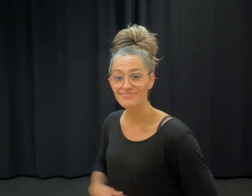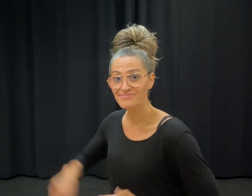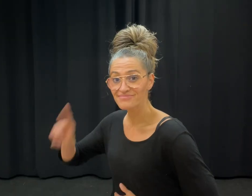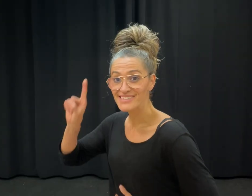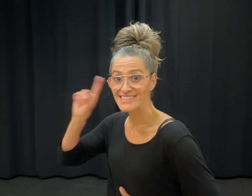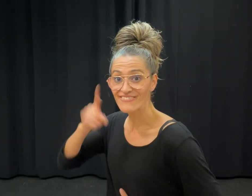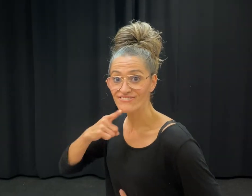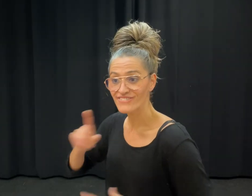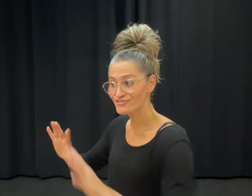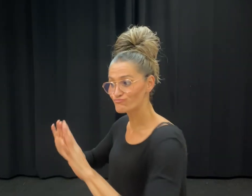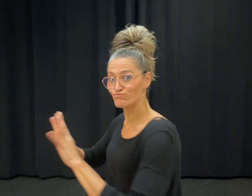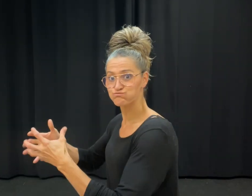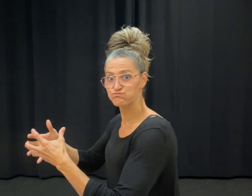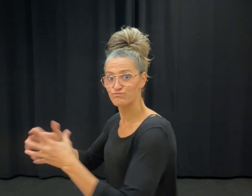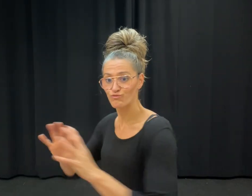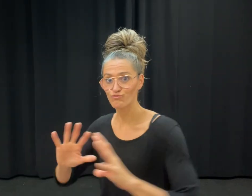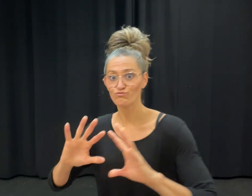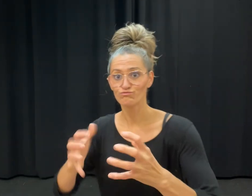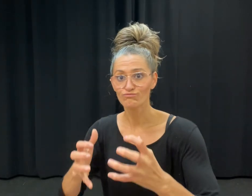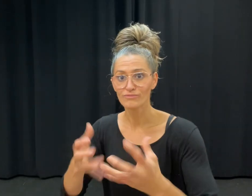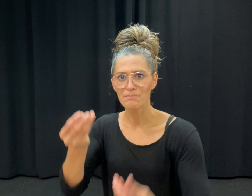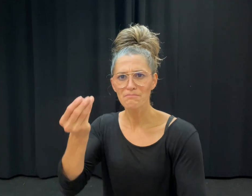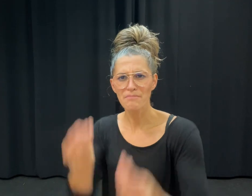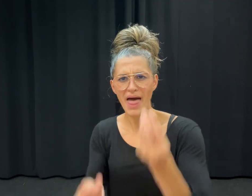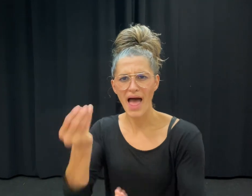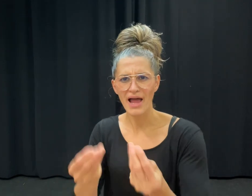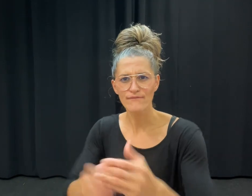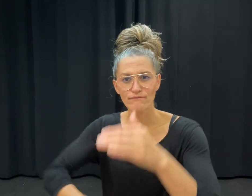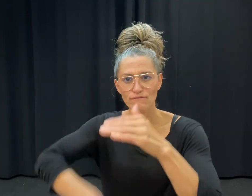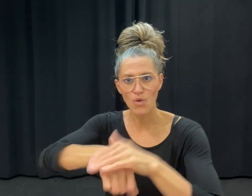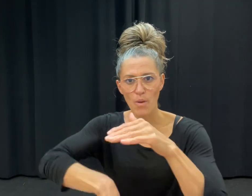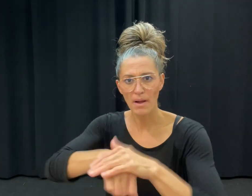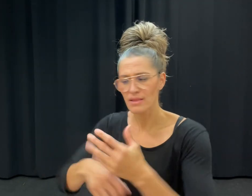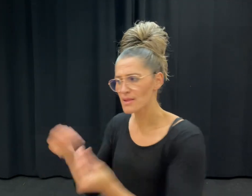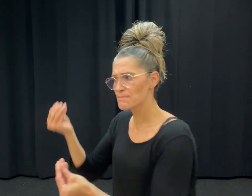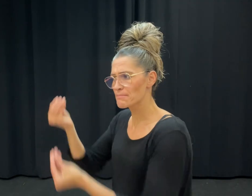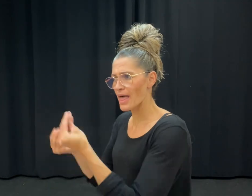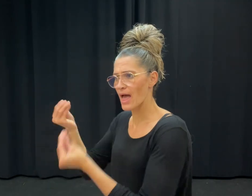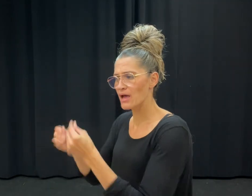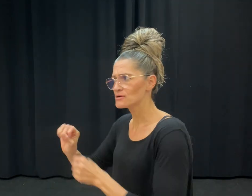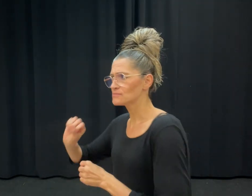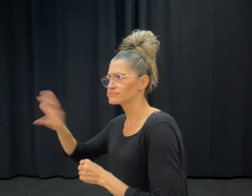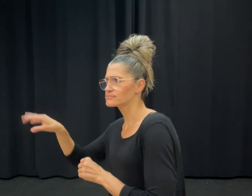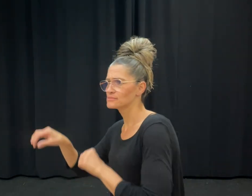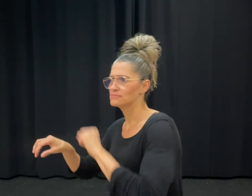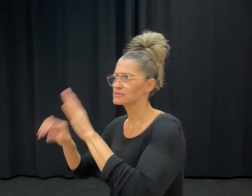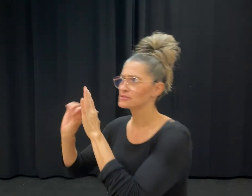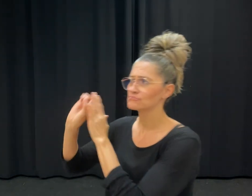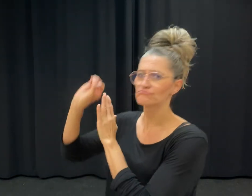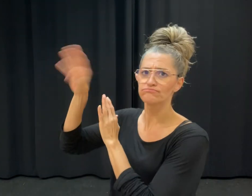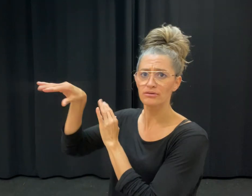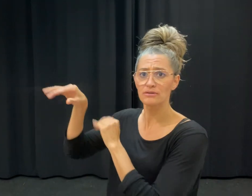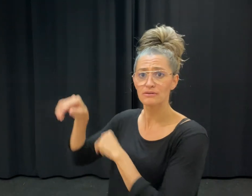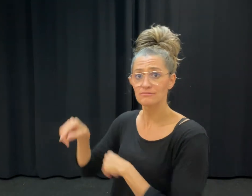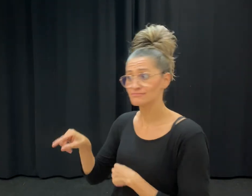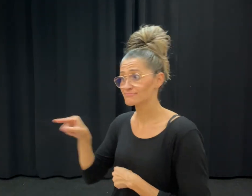The Deaf football and netball players at Masaka School